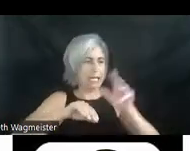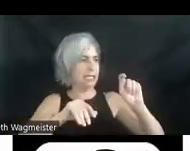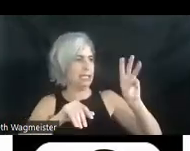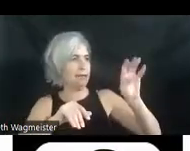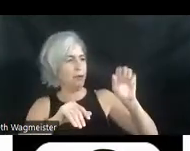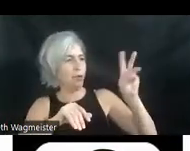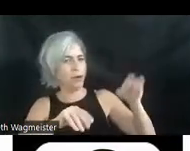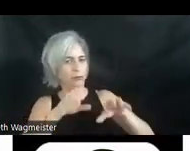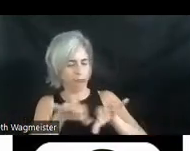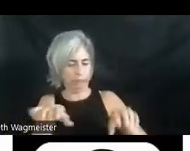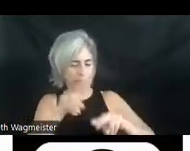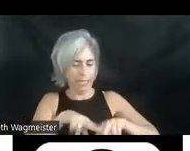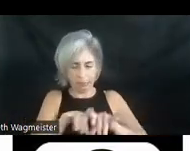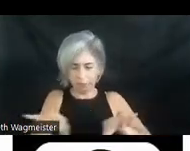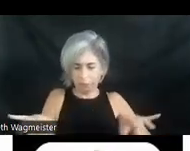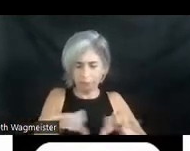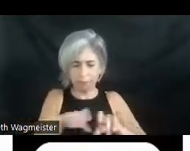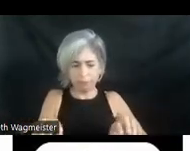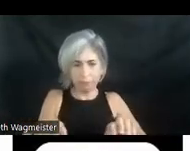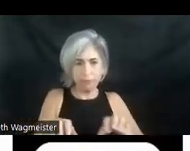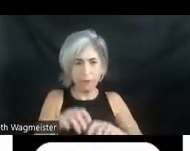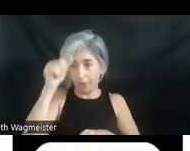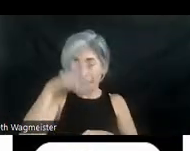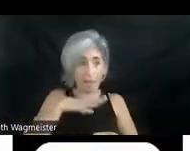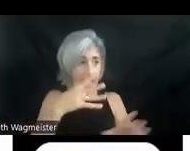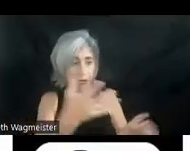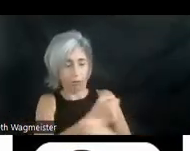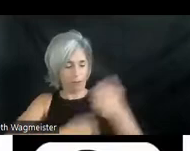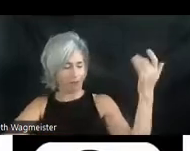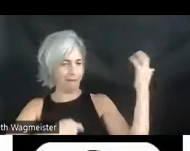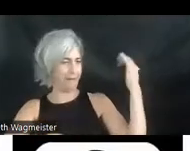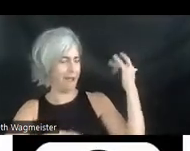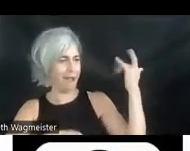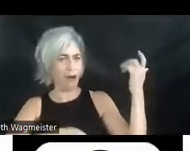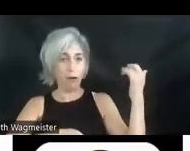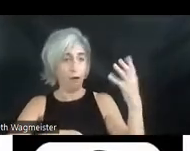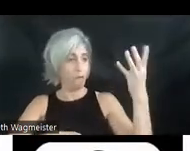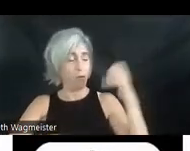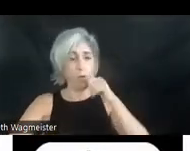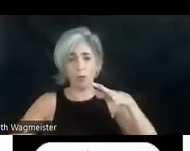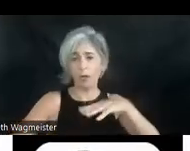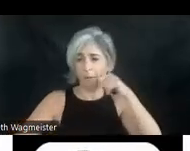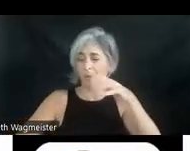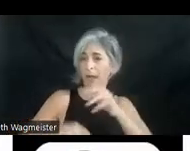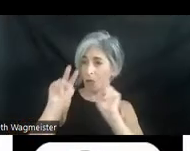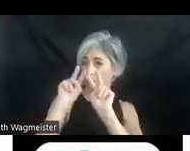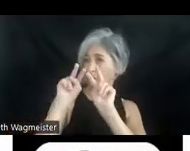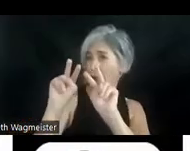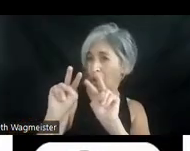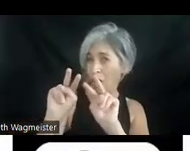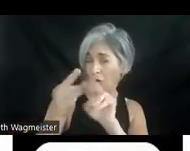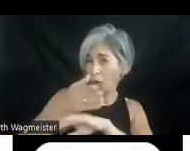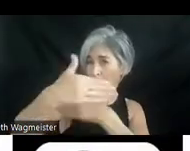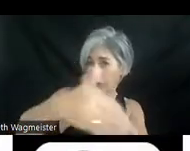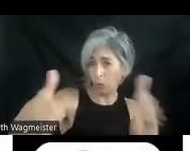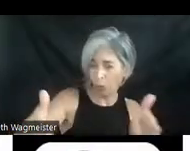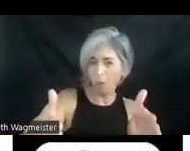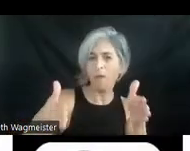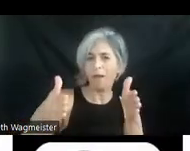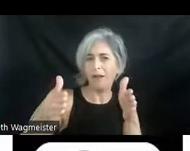in the center of a spacious studio. A man grabs a bass guitar off a stand and four women cross the dark room. As a shadowy guitarist joins them, adults of all races and ages